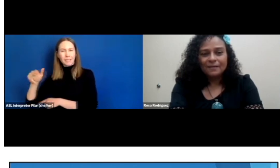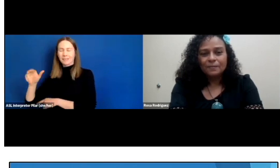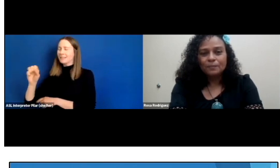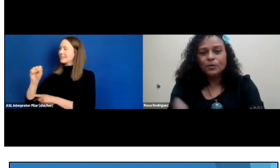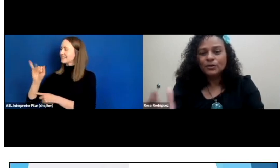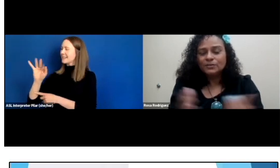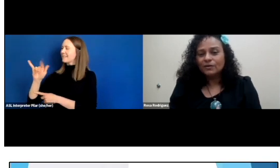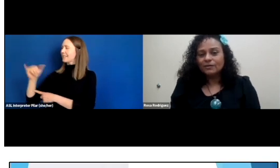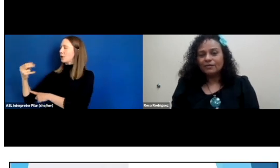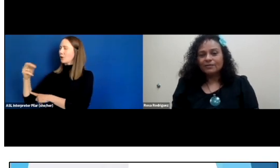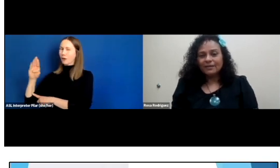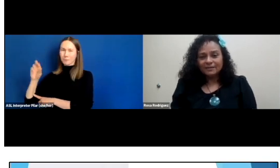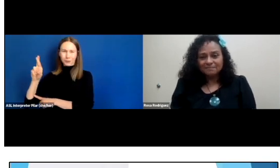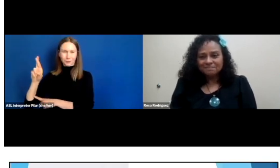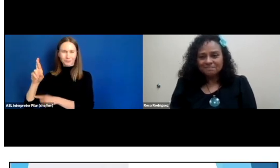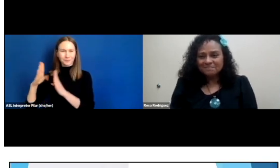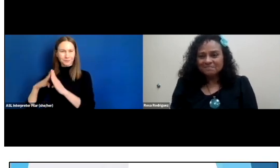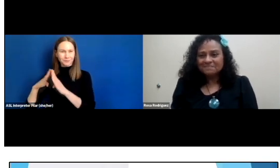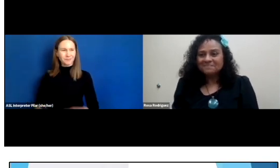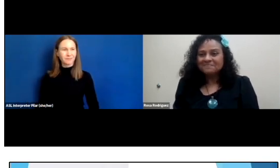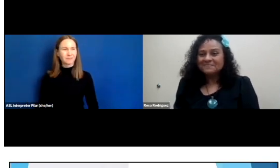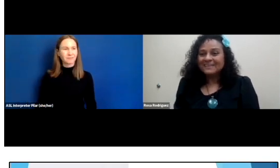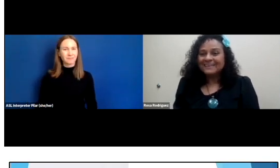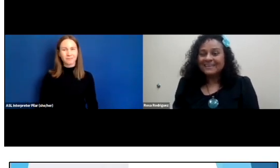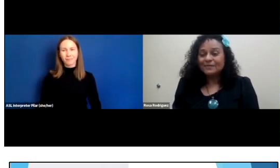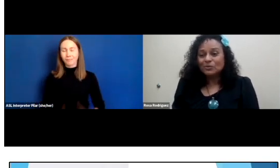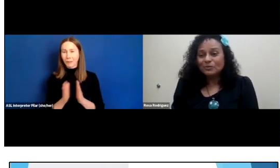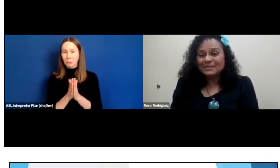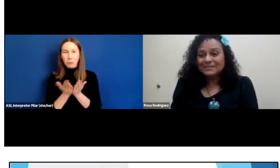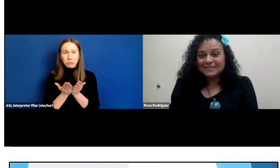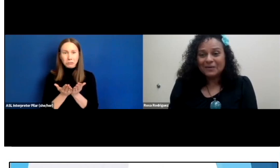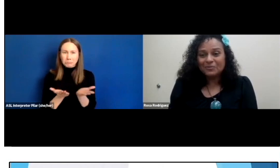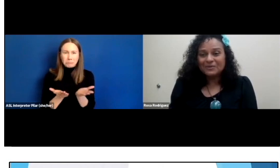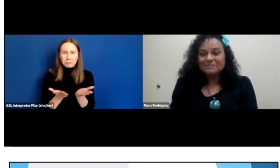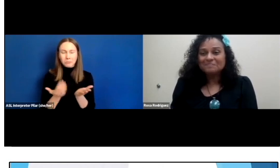Books are not our thing even though we're inside the library.